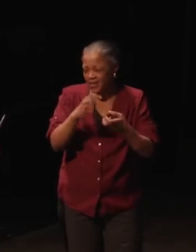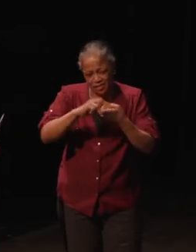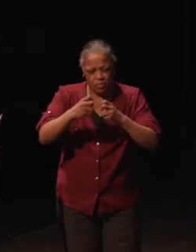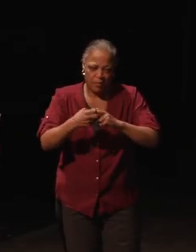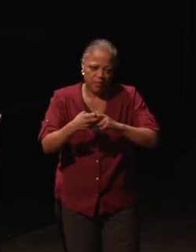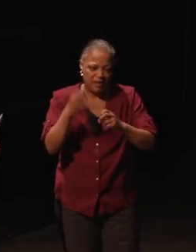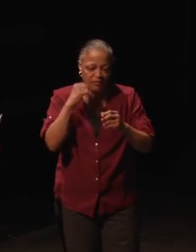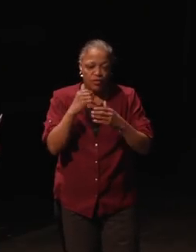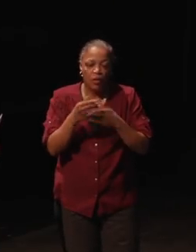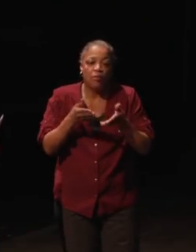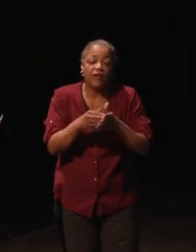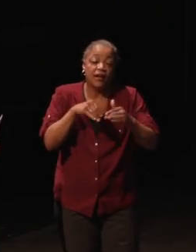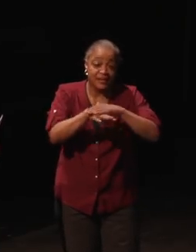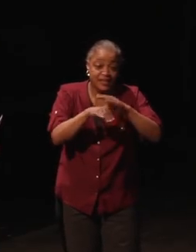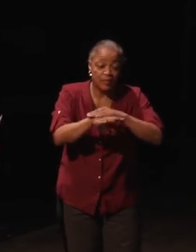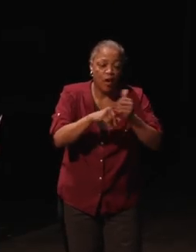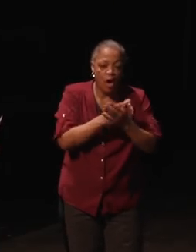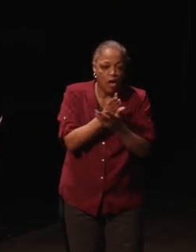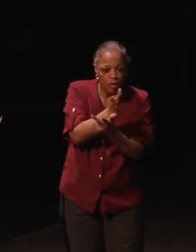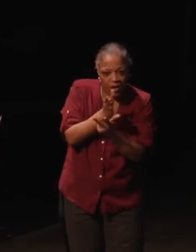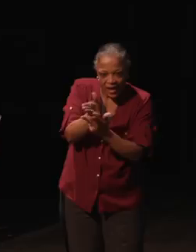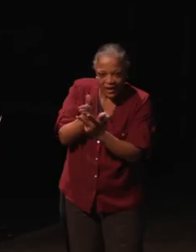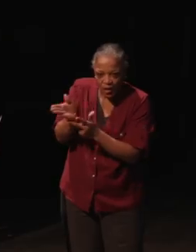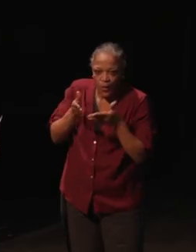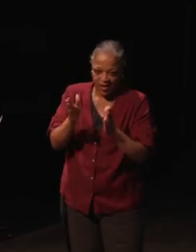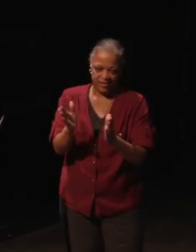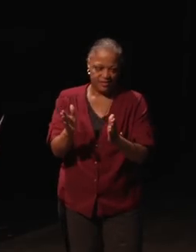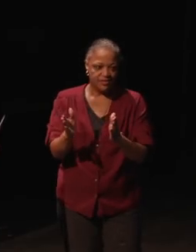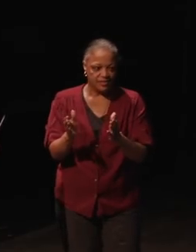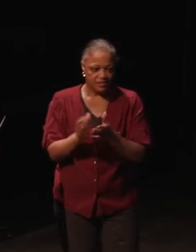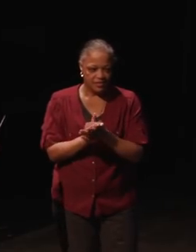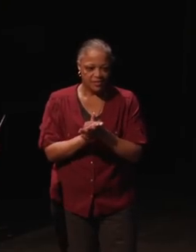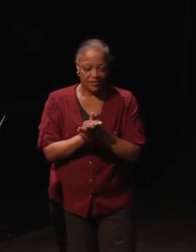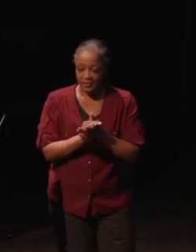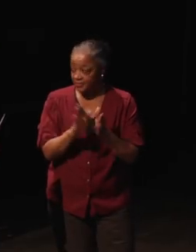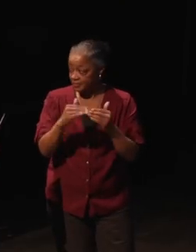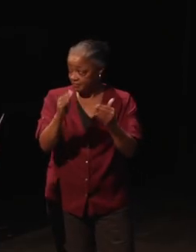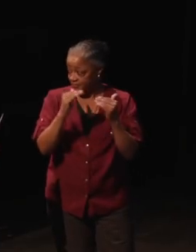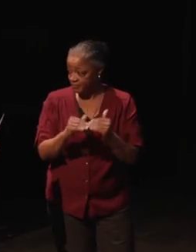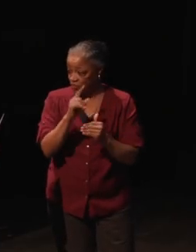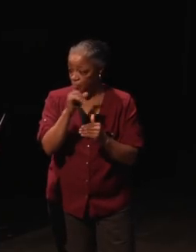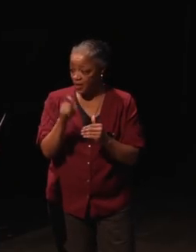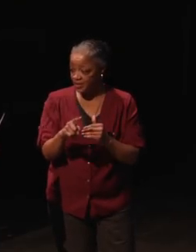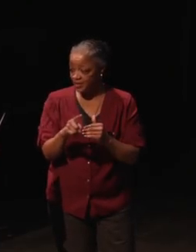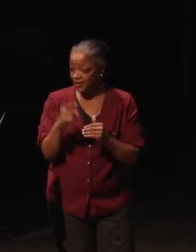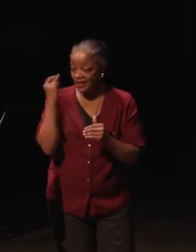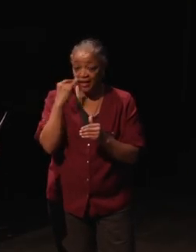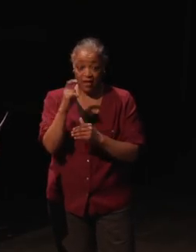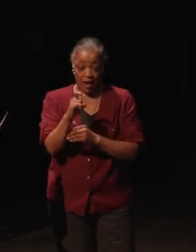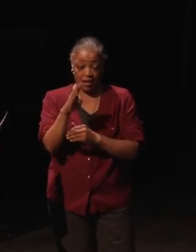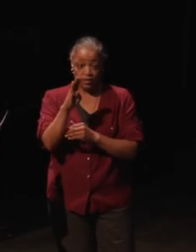if you don't provide accessibility all three ways. Next question. If an Xbox only platform,